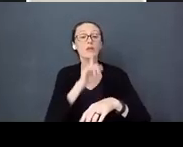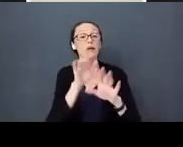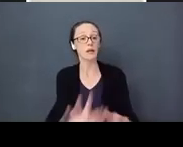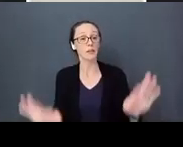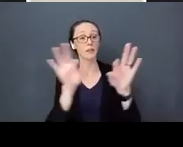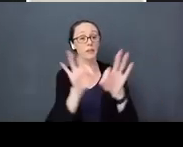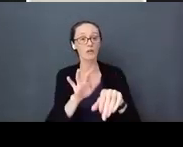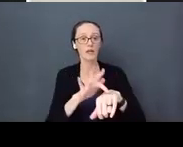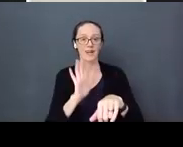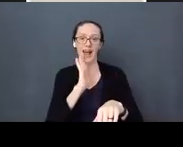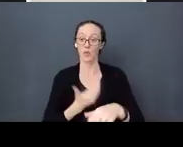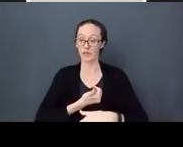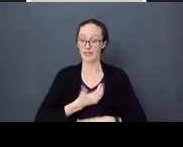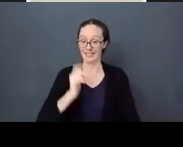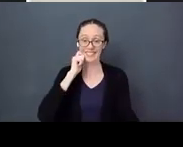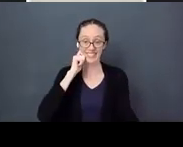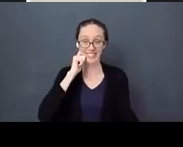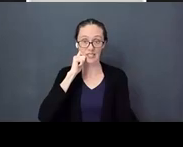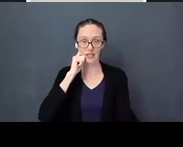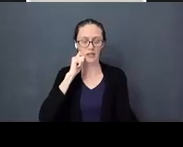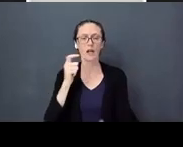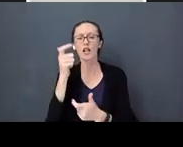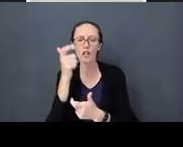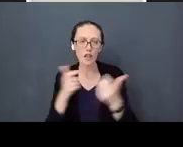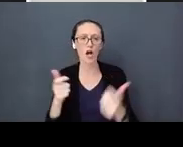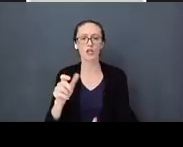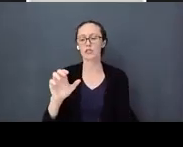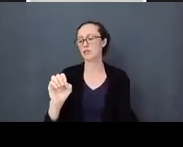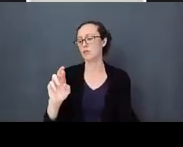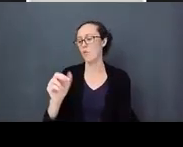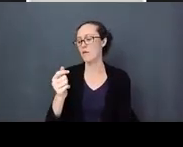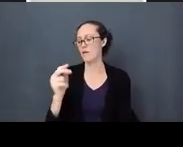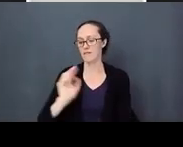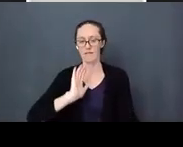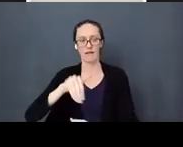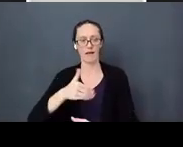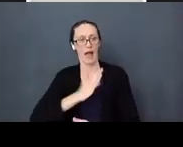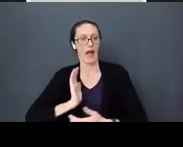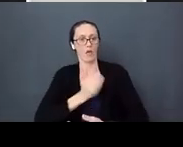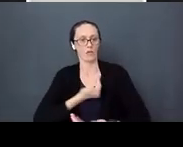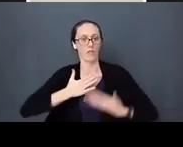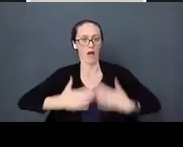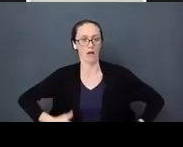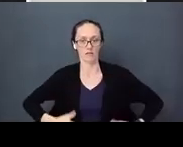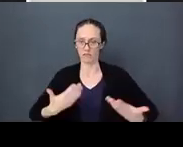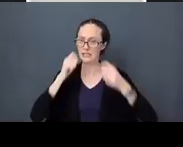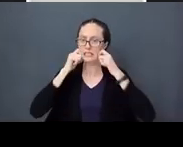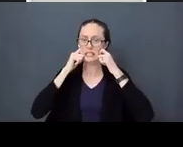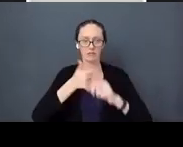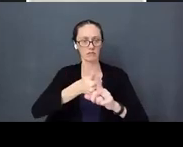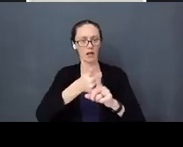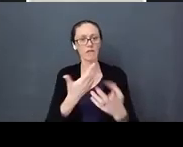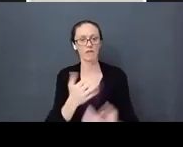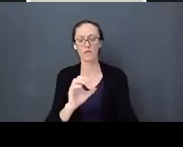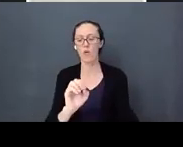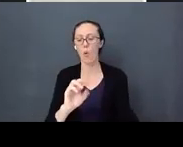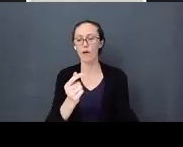Our skin is our largest organ, our skin is an organ and it’s for babies, and it’s